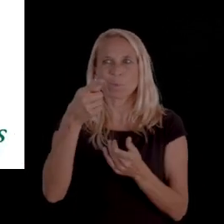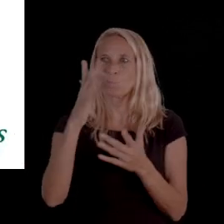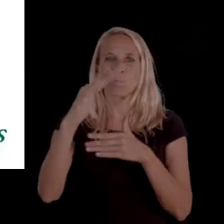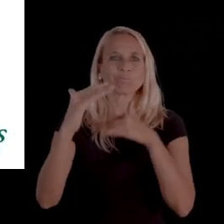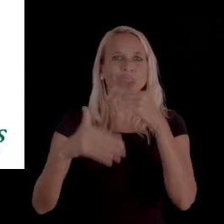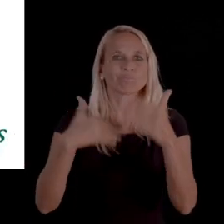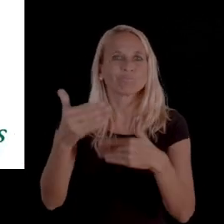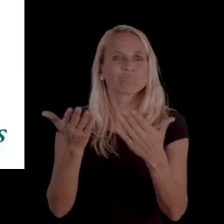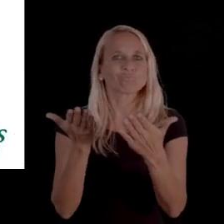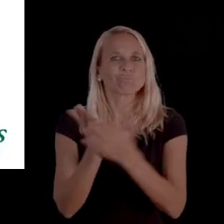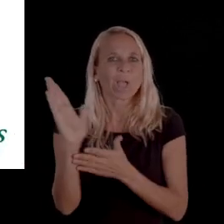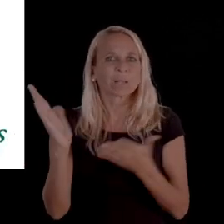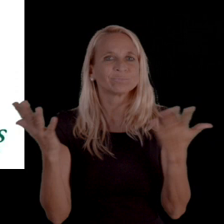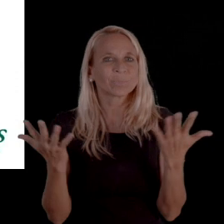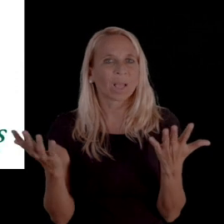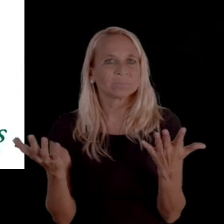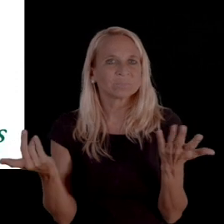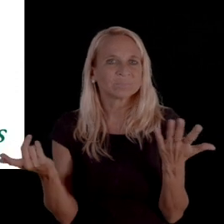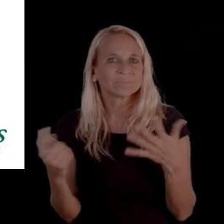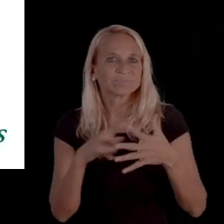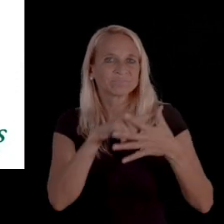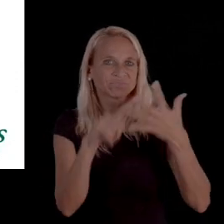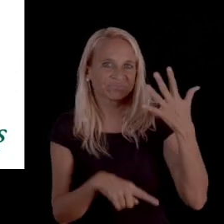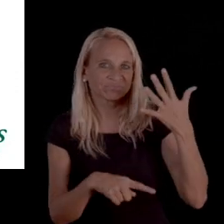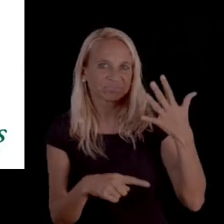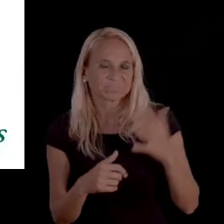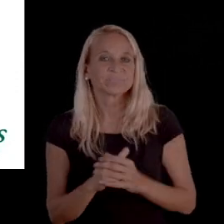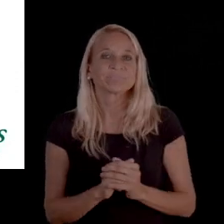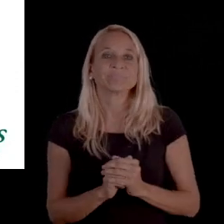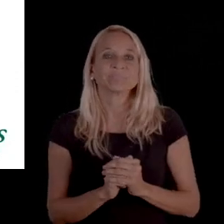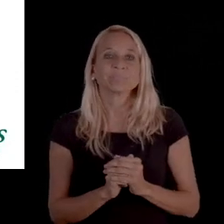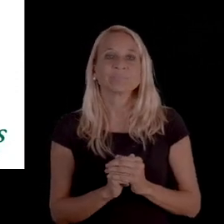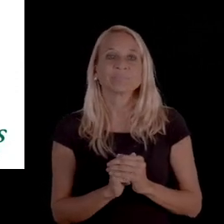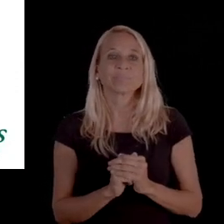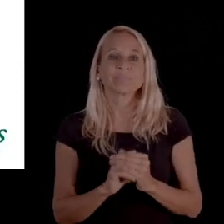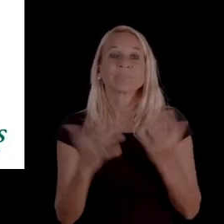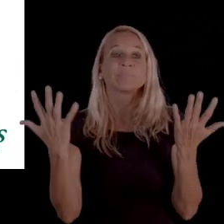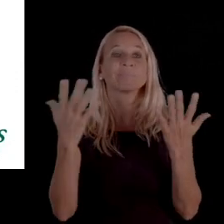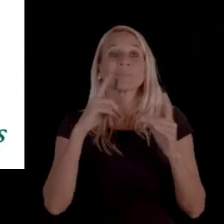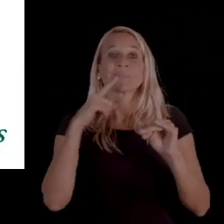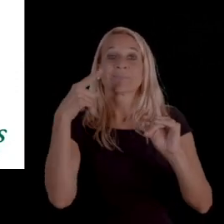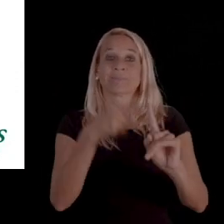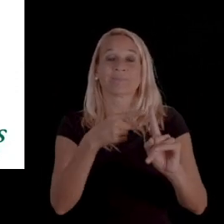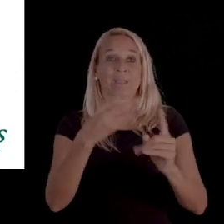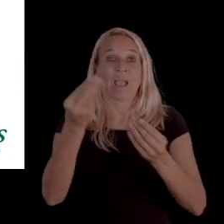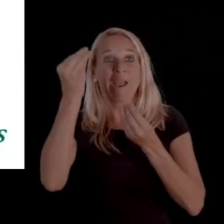So, we will discuss what is a denial notice, and what your due process rights are,